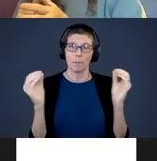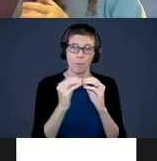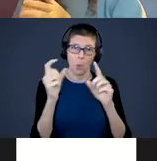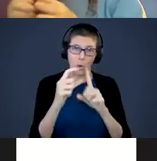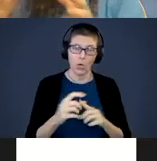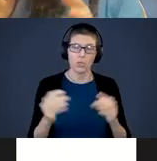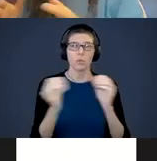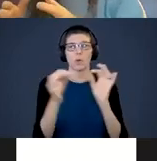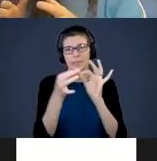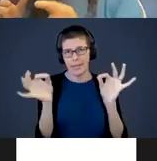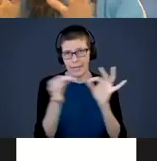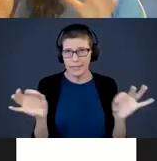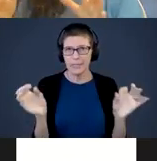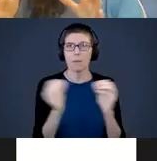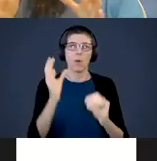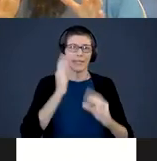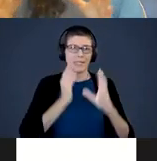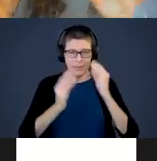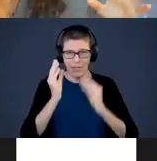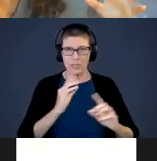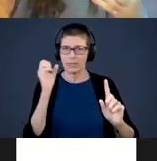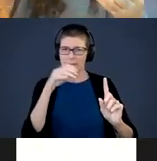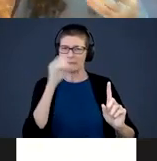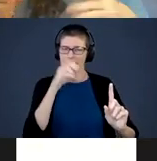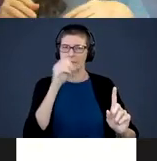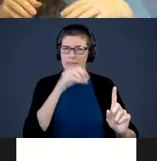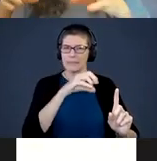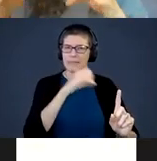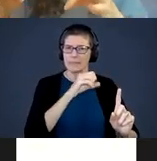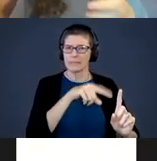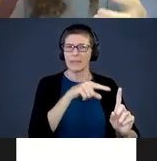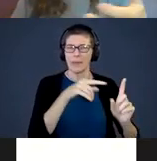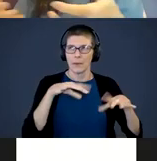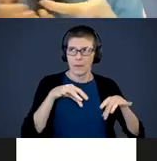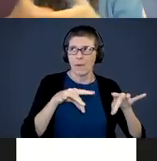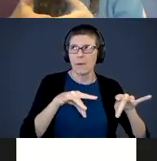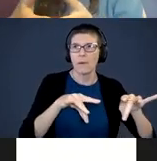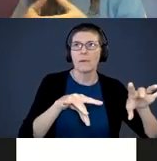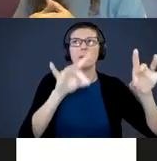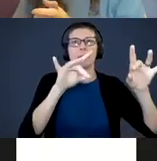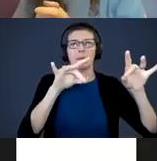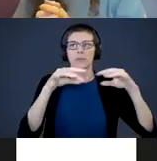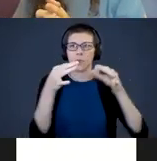that many more experiences that your child is acquiring language to match what he is doing,